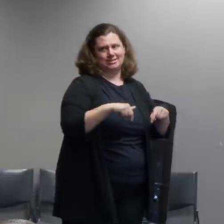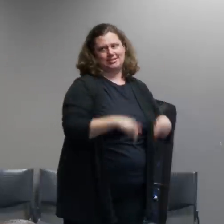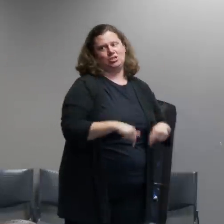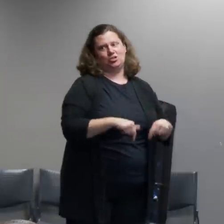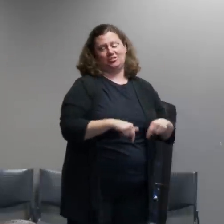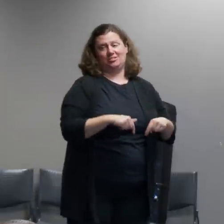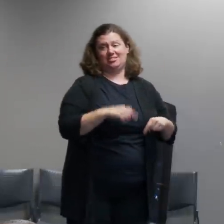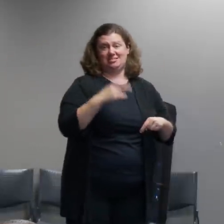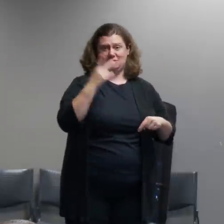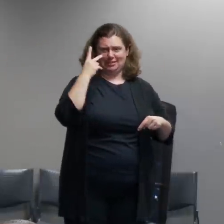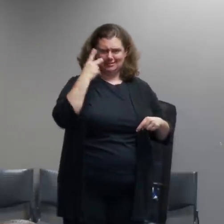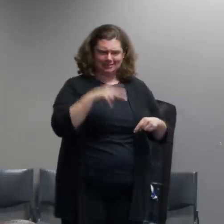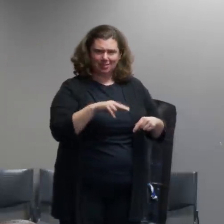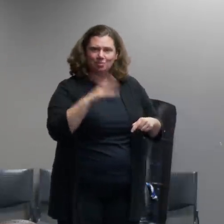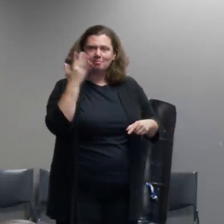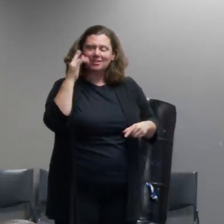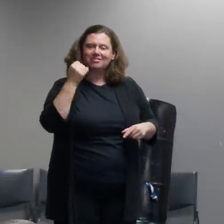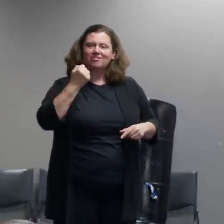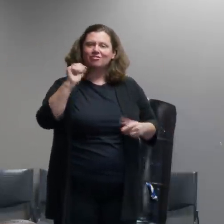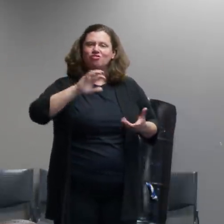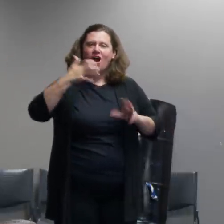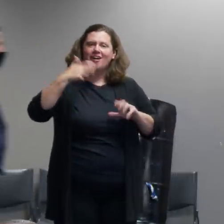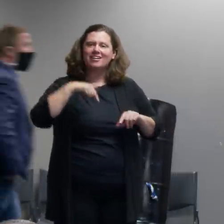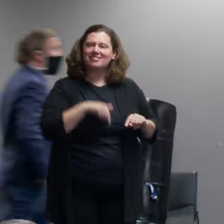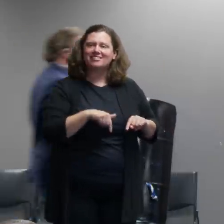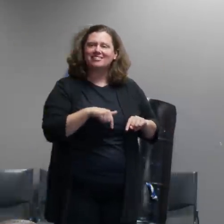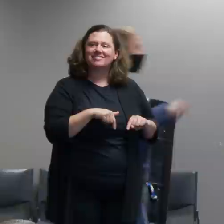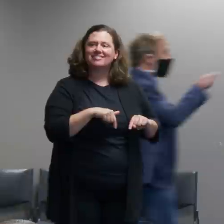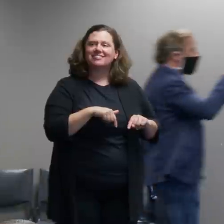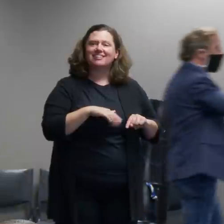takes a lot of their time okay we're going to try to take a couple